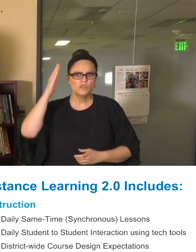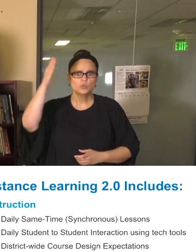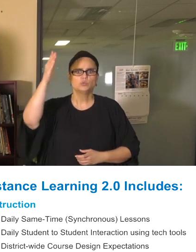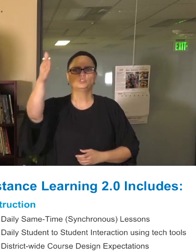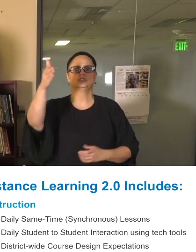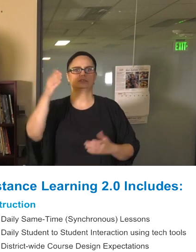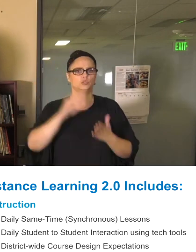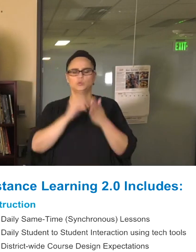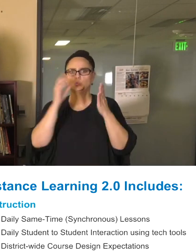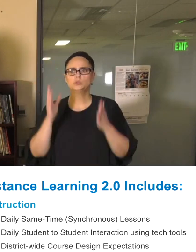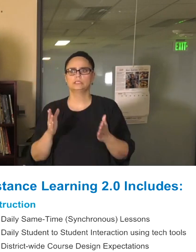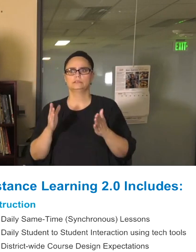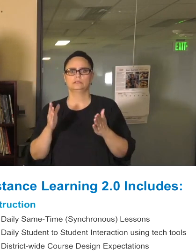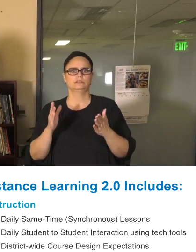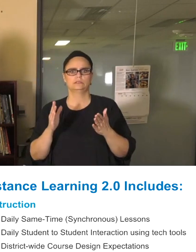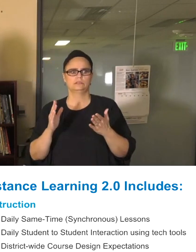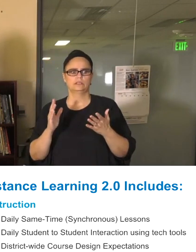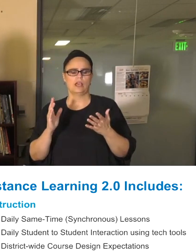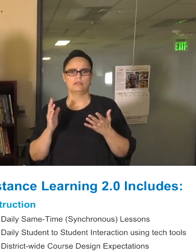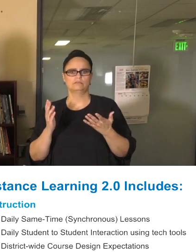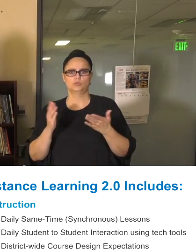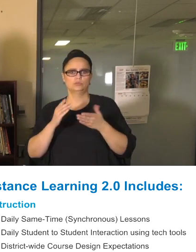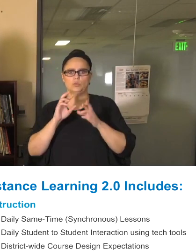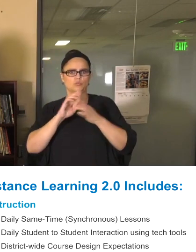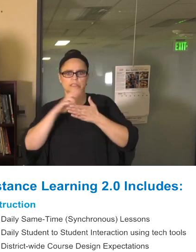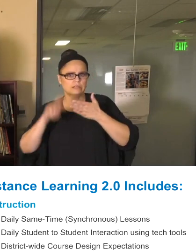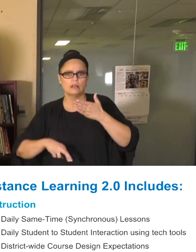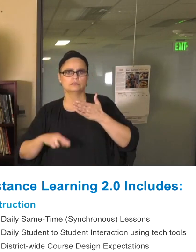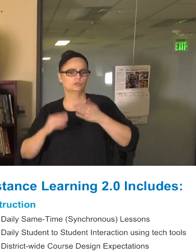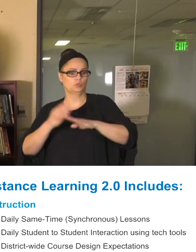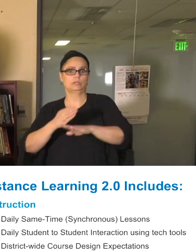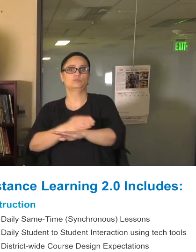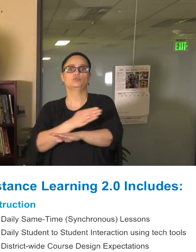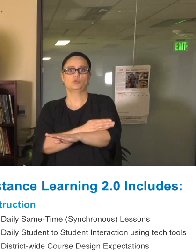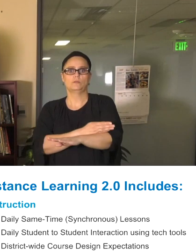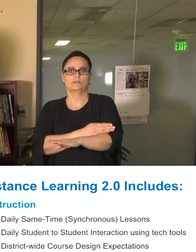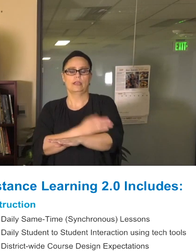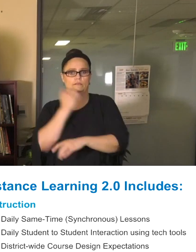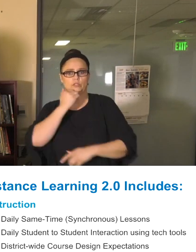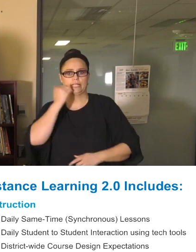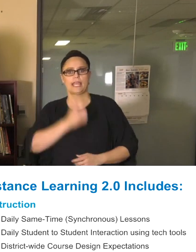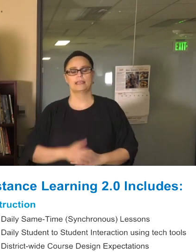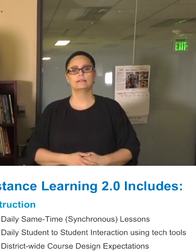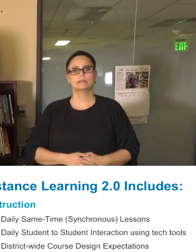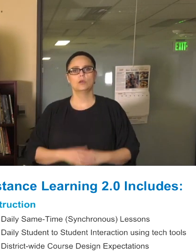improve at Saint Paul Public Schools every day. And we also want to make sure that our schedule guidelines